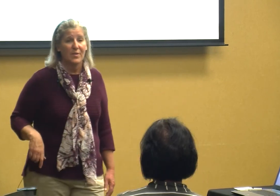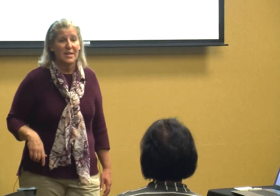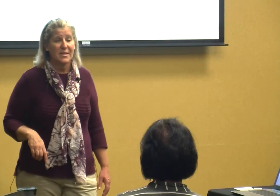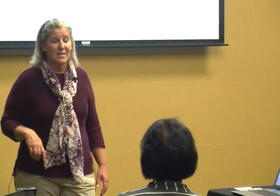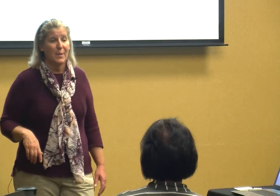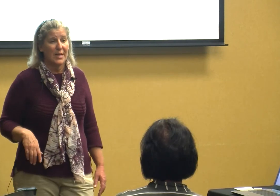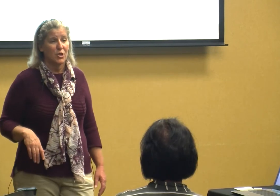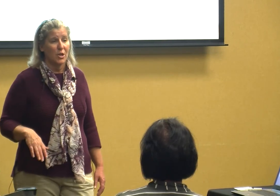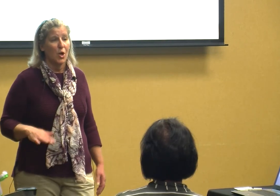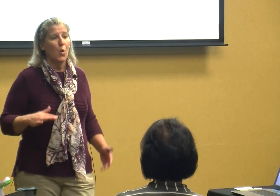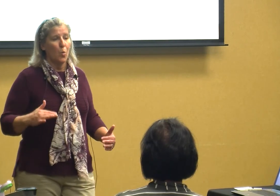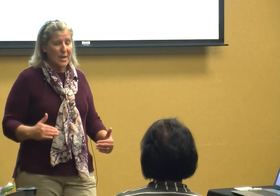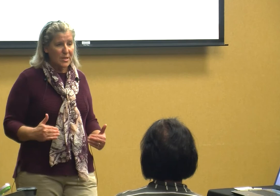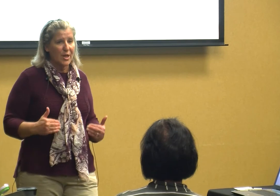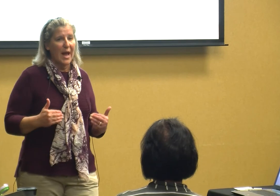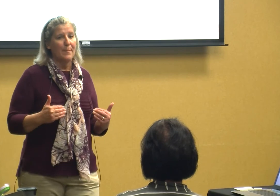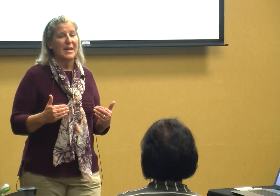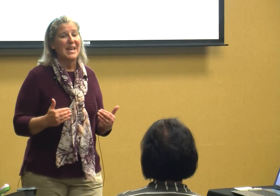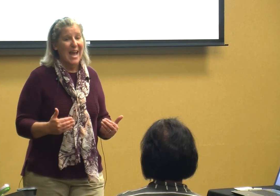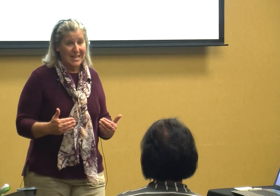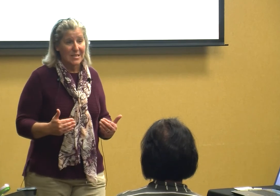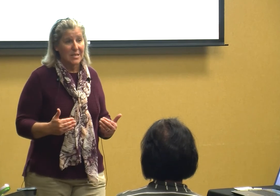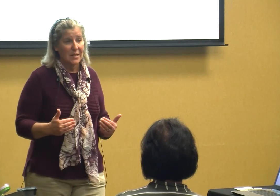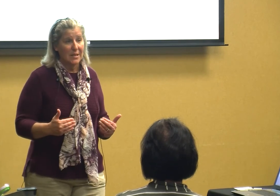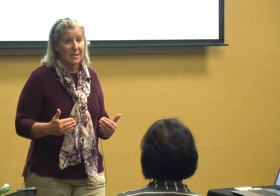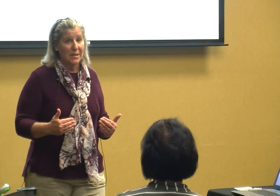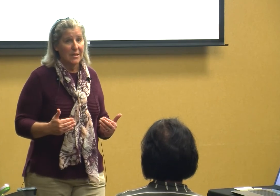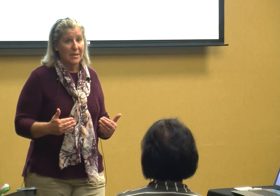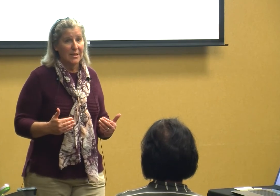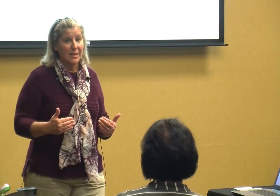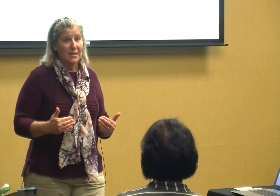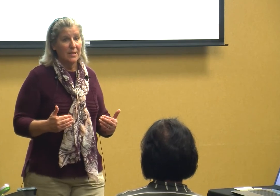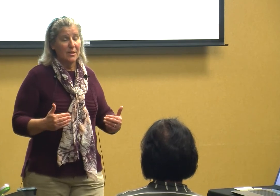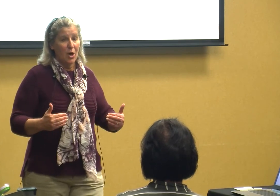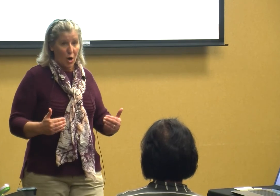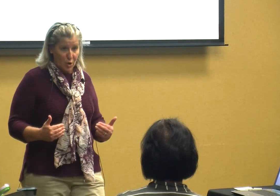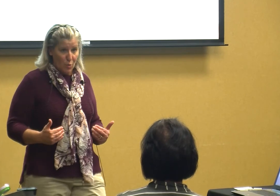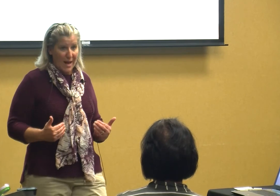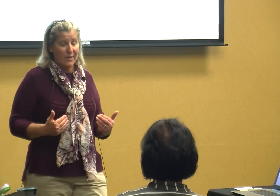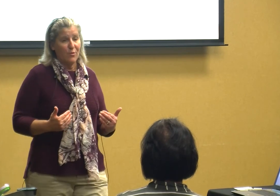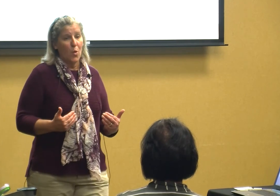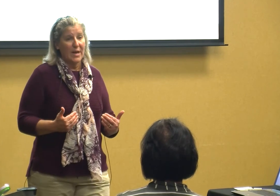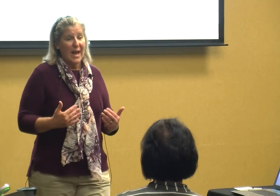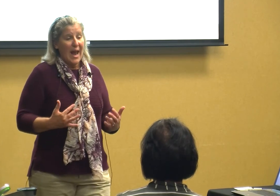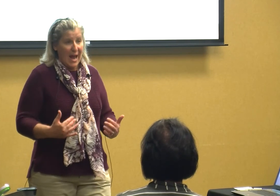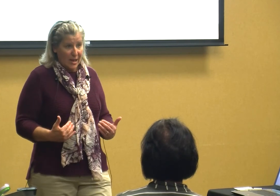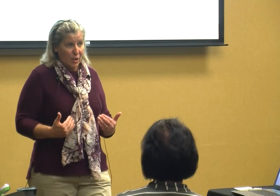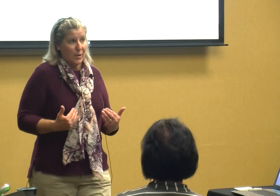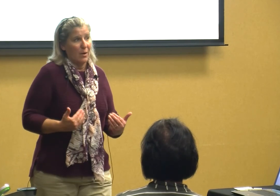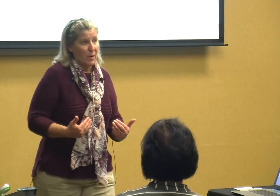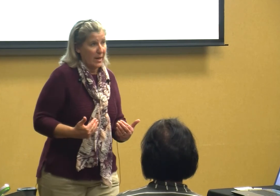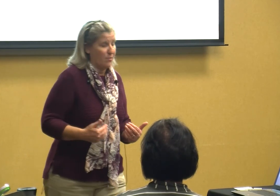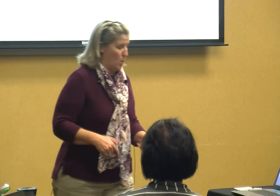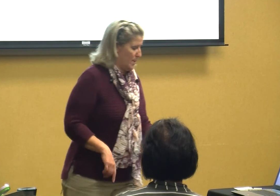anticipation what's going to happen next are you ready for it how do you get ready for it